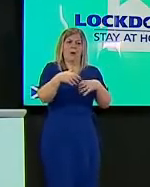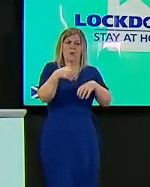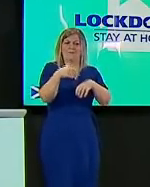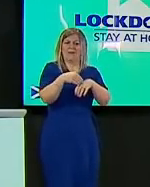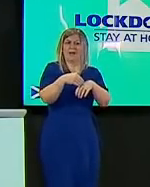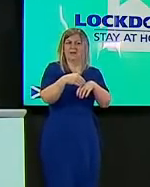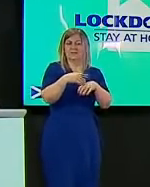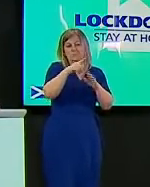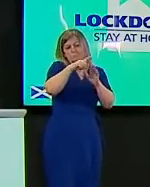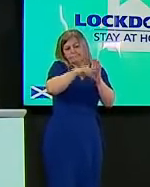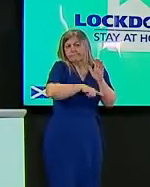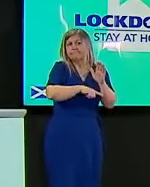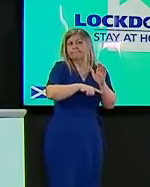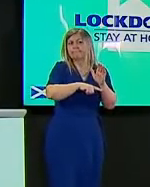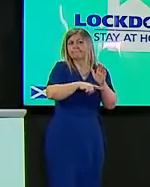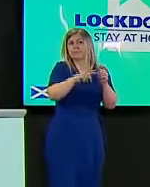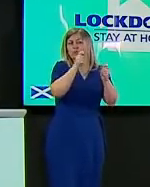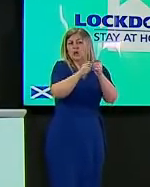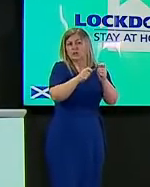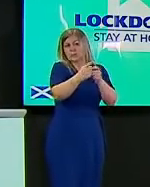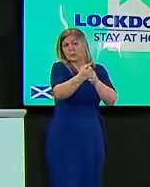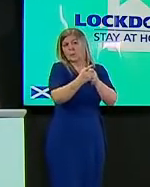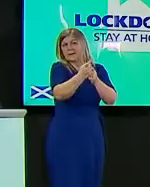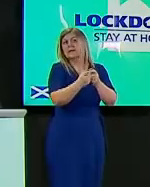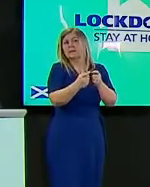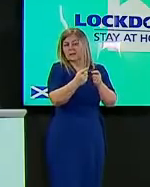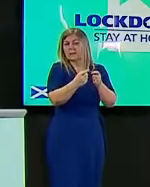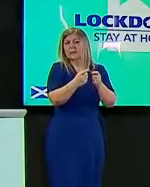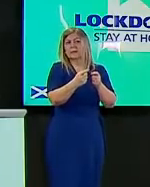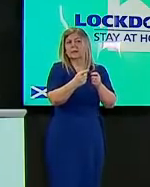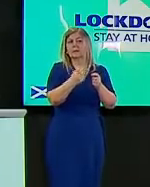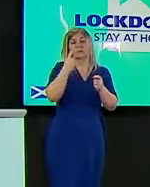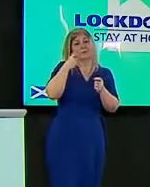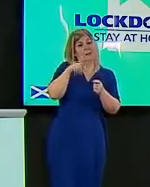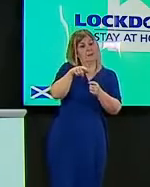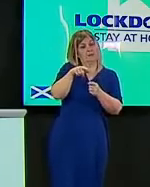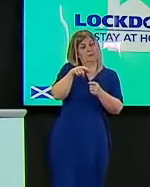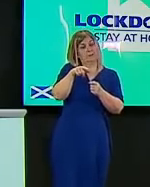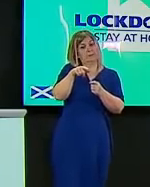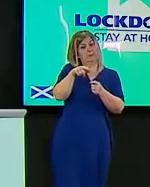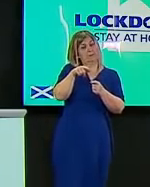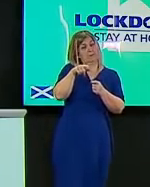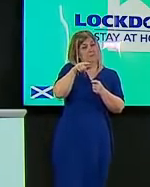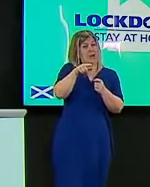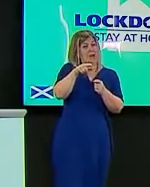that there will be any slower releasing of restrictions because of this new variant